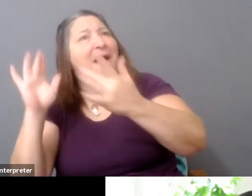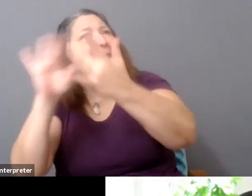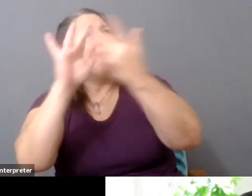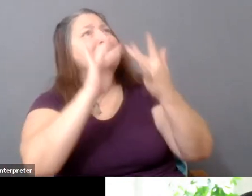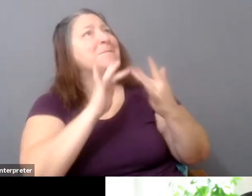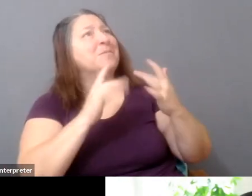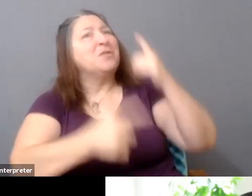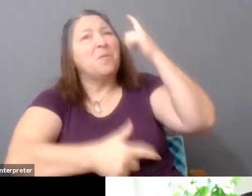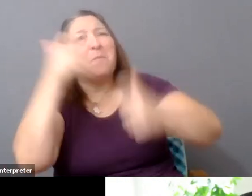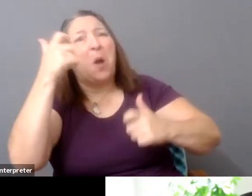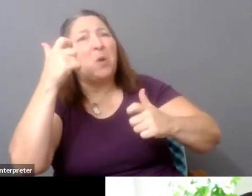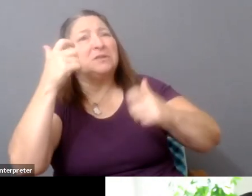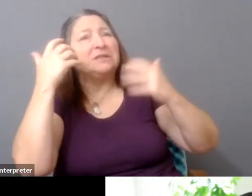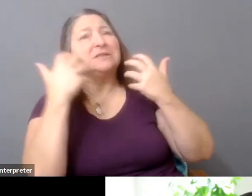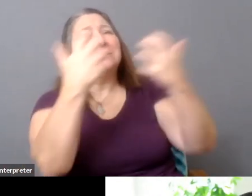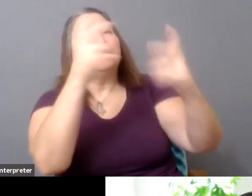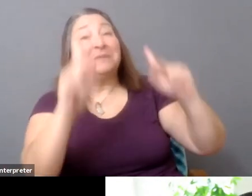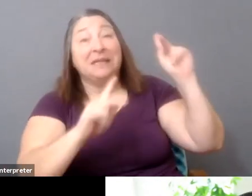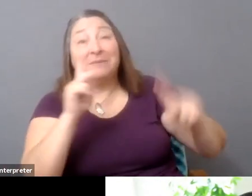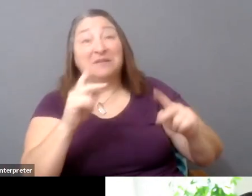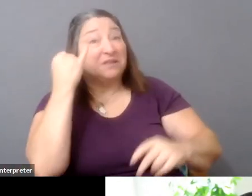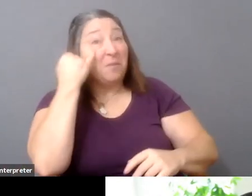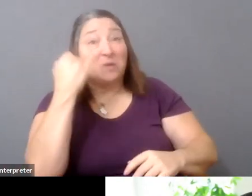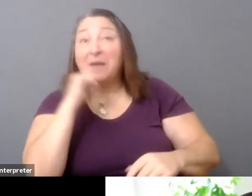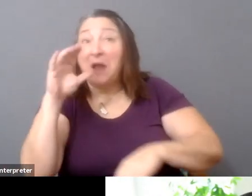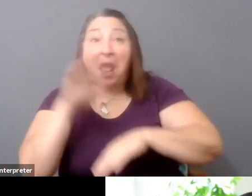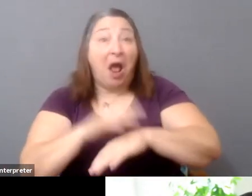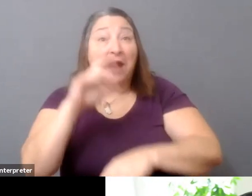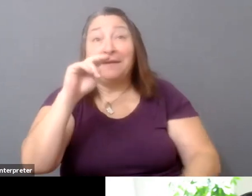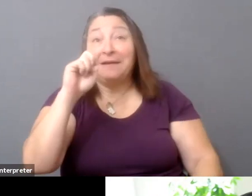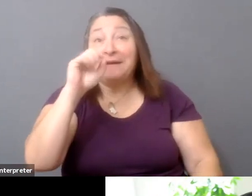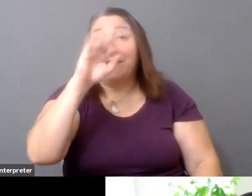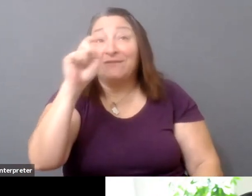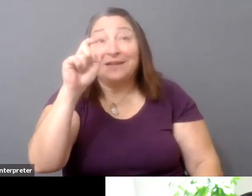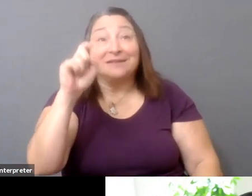And what if you don't get onto Amazon and you don't get onto Netflix or Hulu?